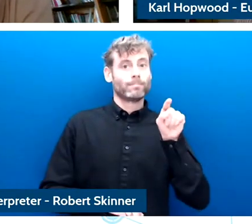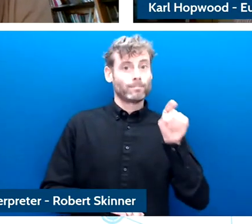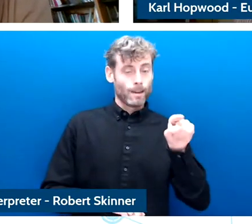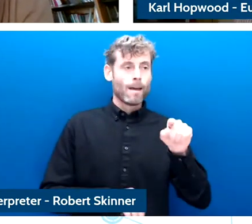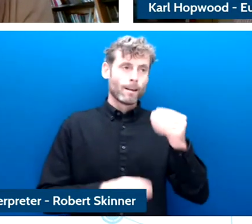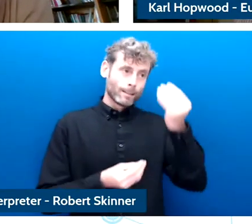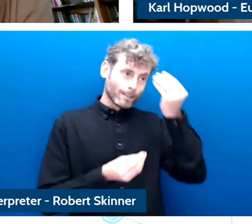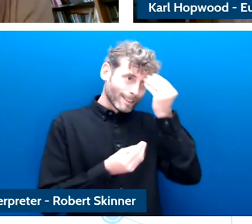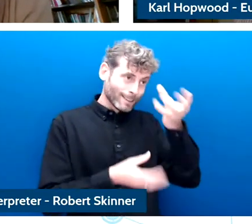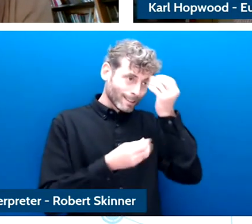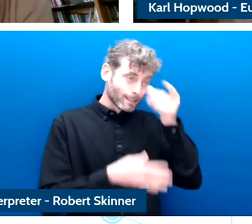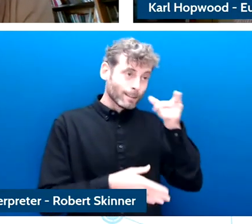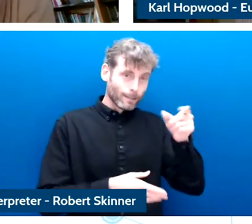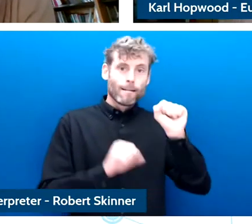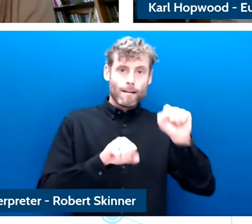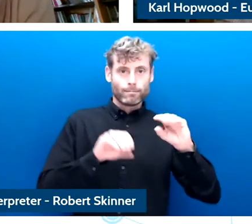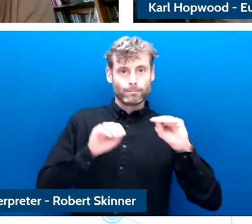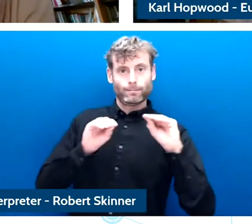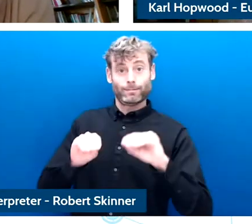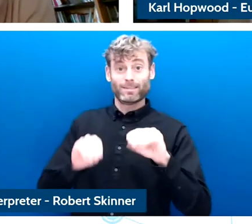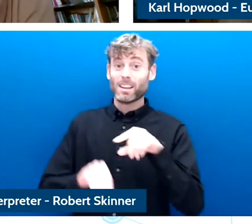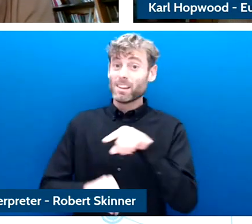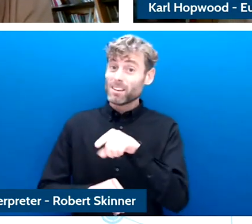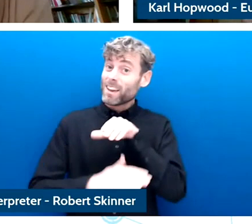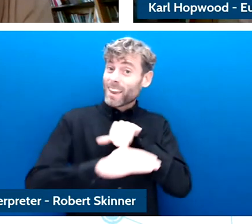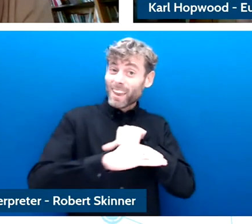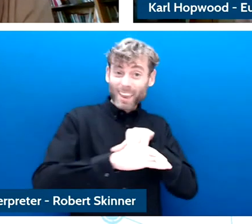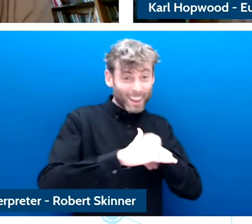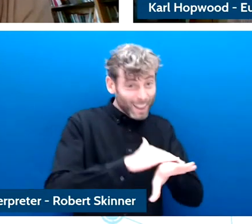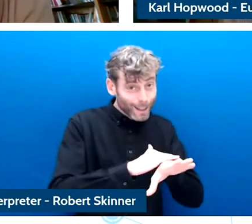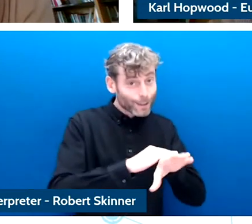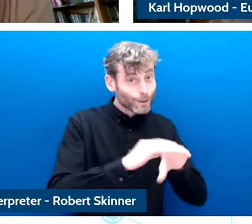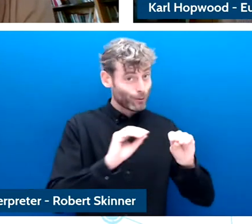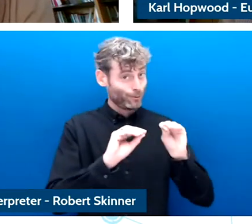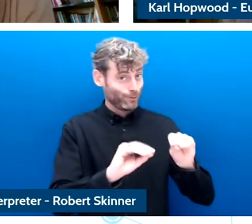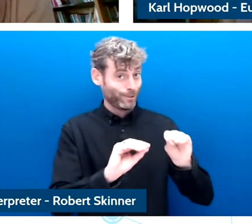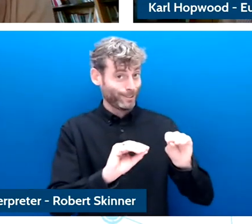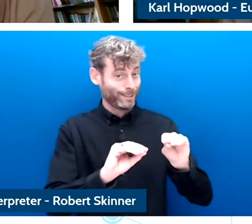otherwise we need to develop educational materials that is child